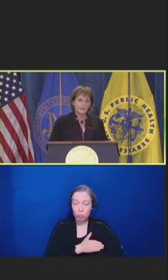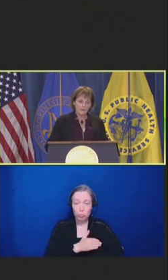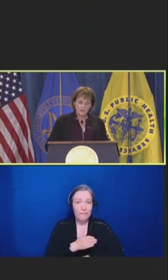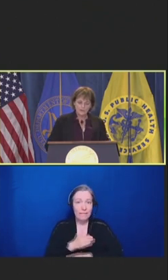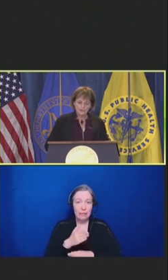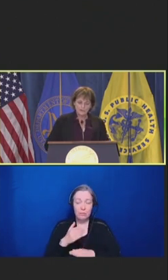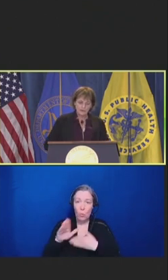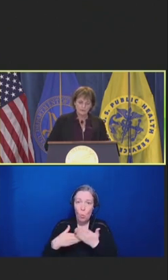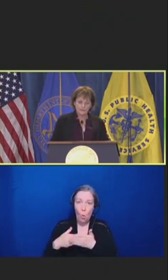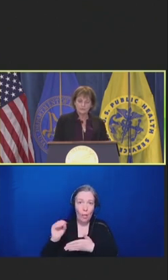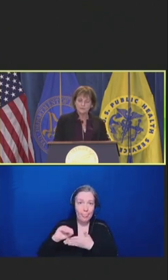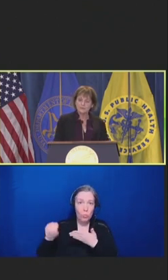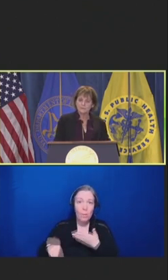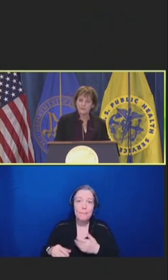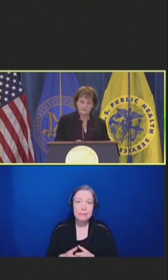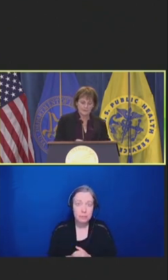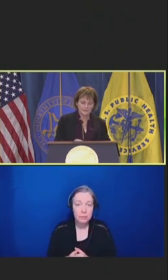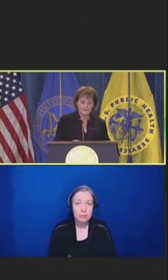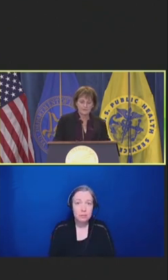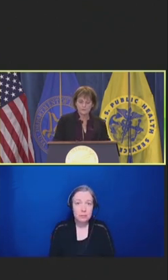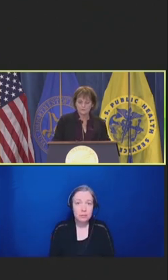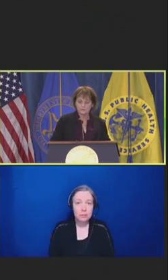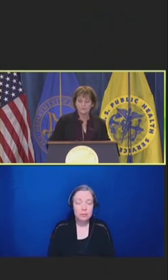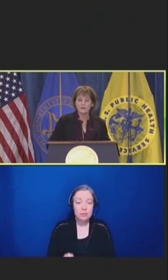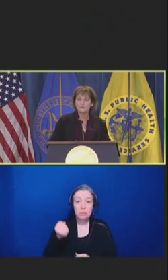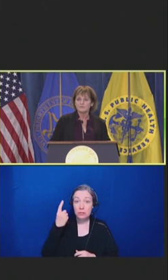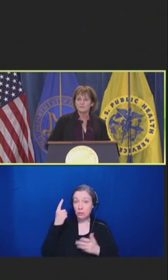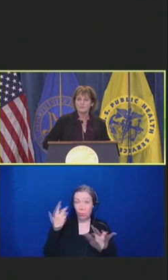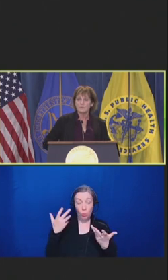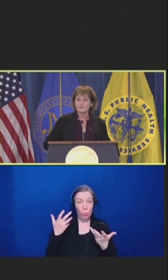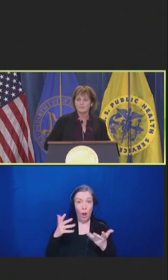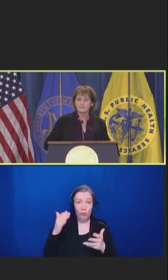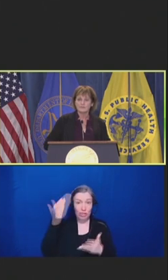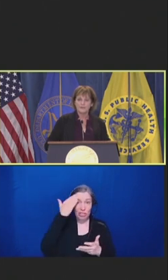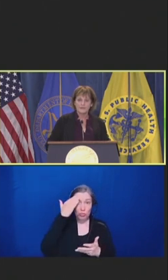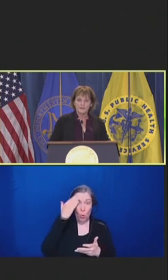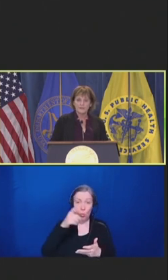And we also know during the pandemic, and this was true long before the pandemic, that